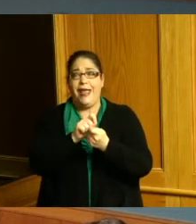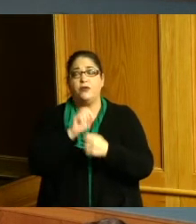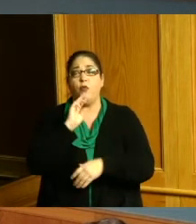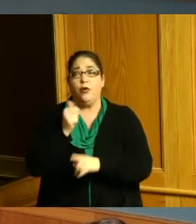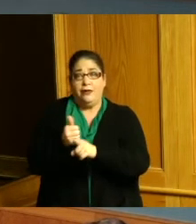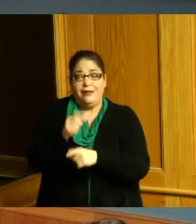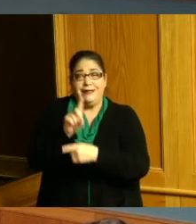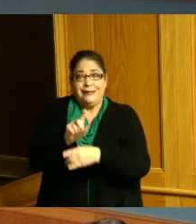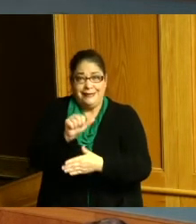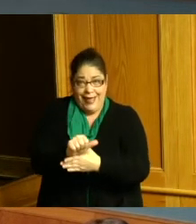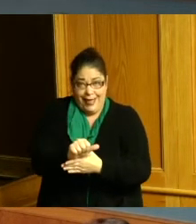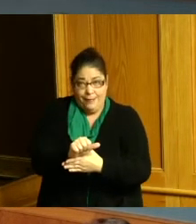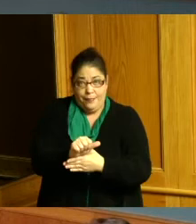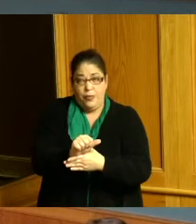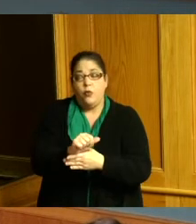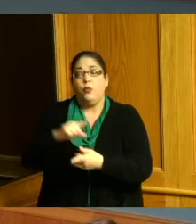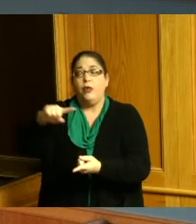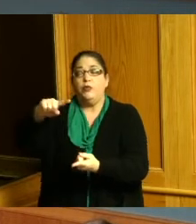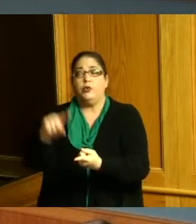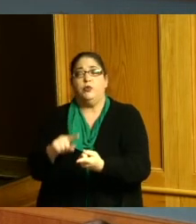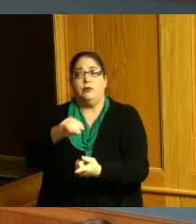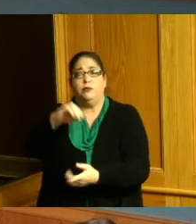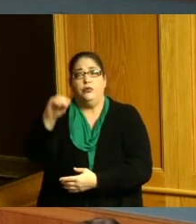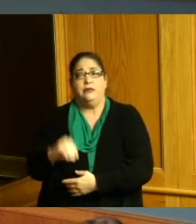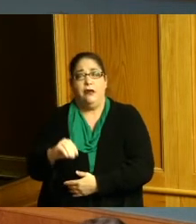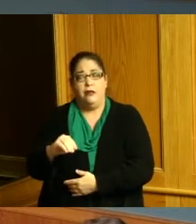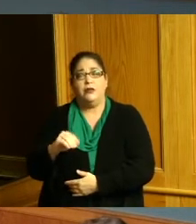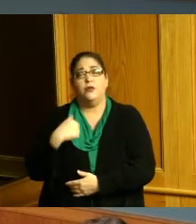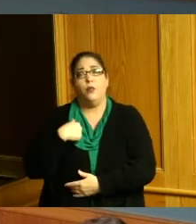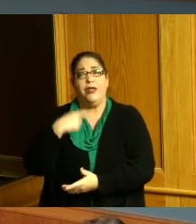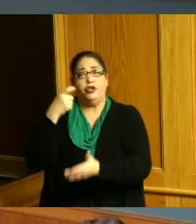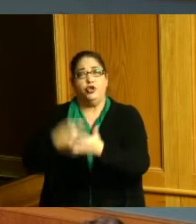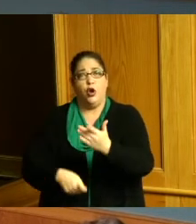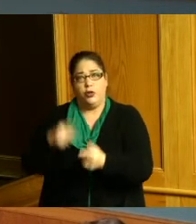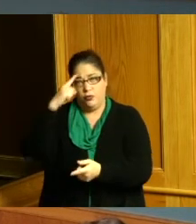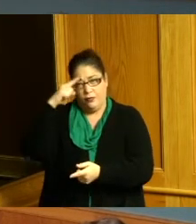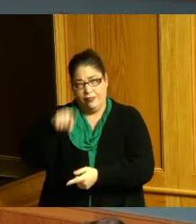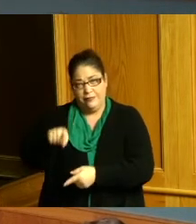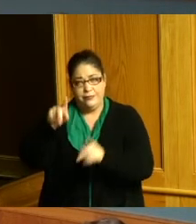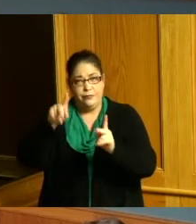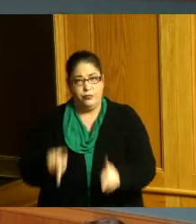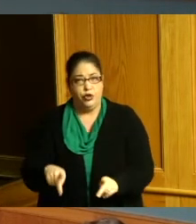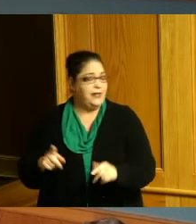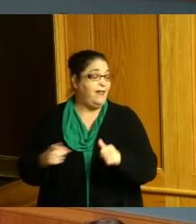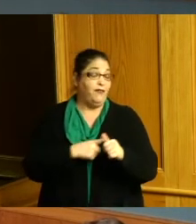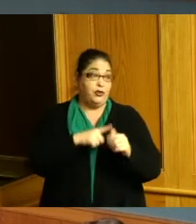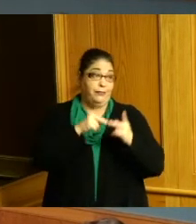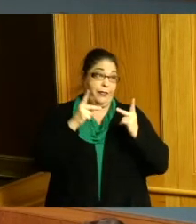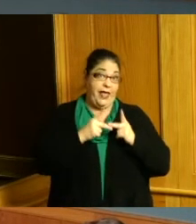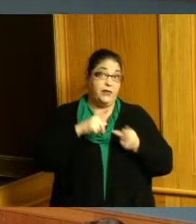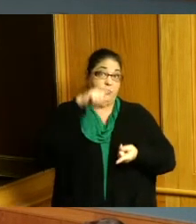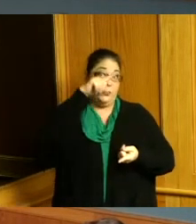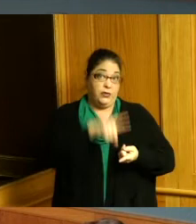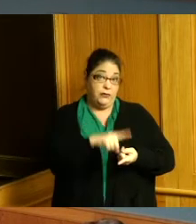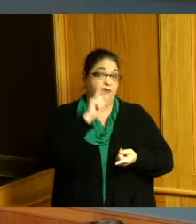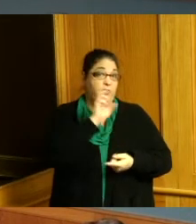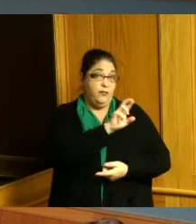we reduce the amount of taxes we are charging them in the first place for real estate and we